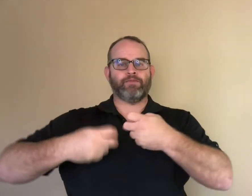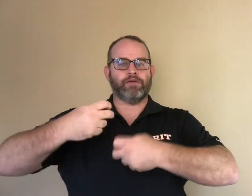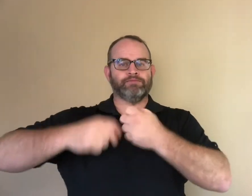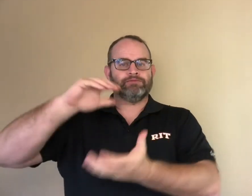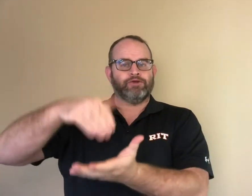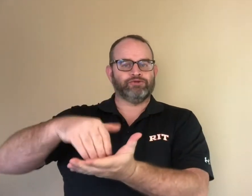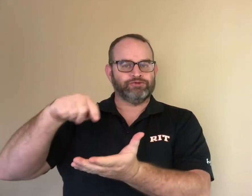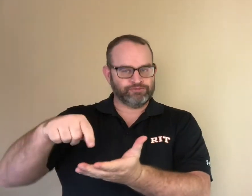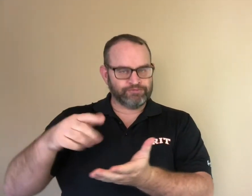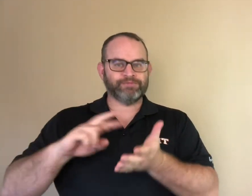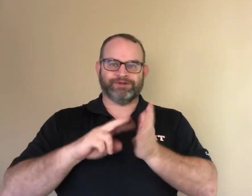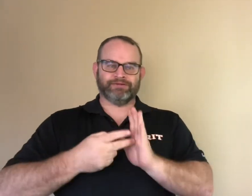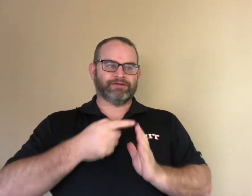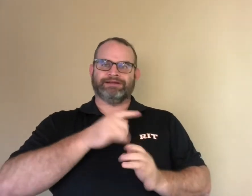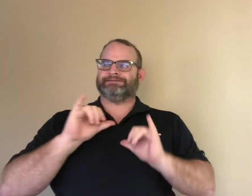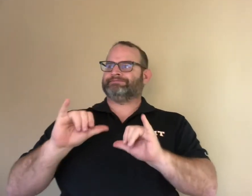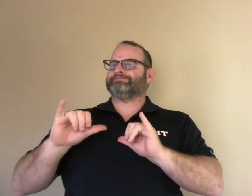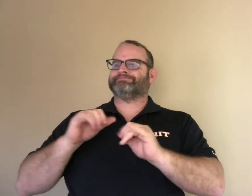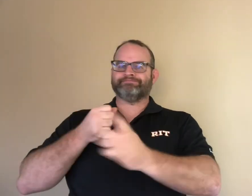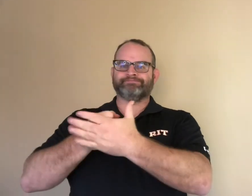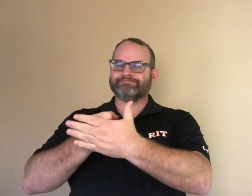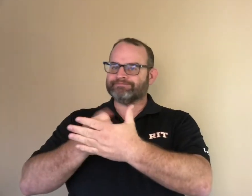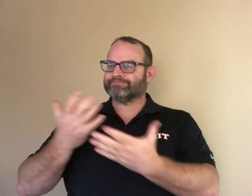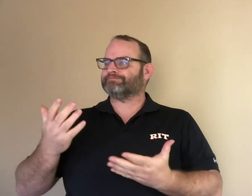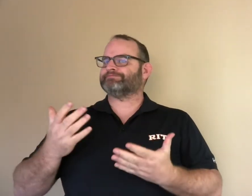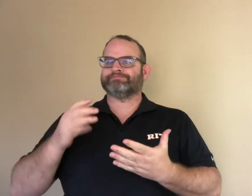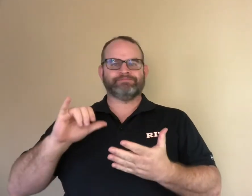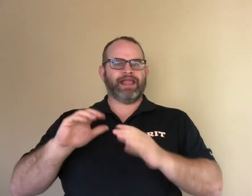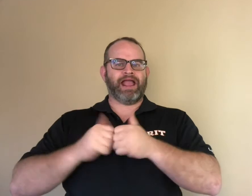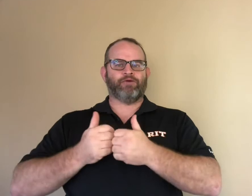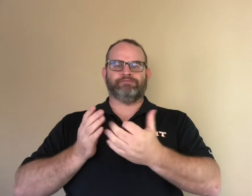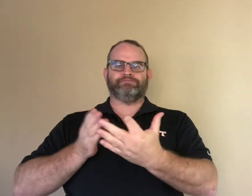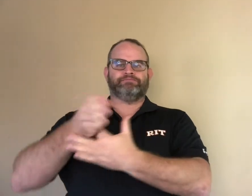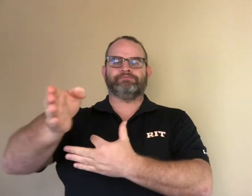If a story has a social problem, the deaf child should be able to solve it.